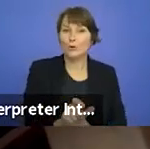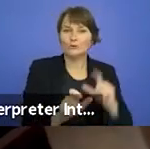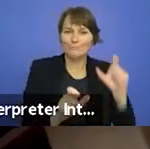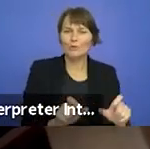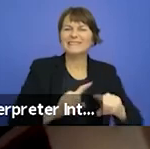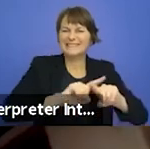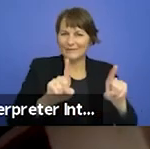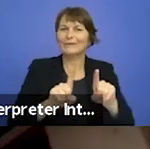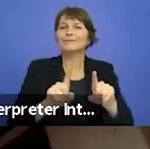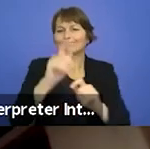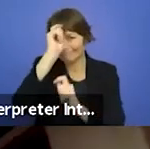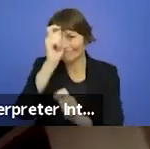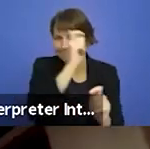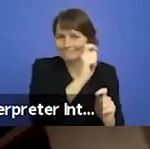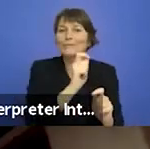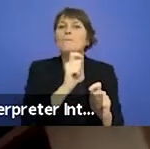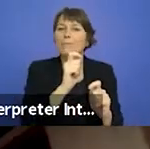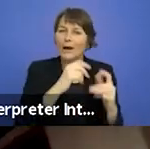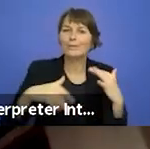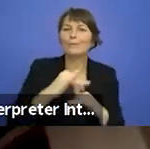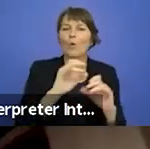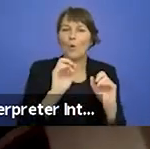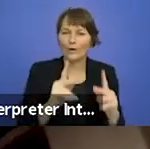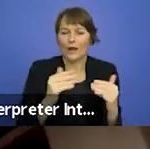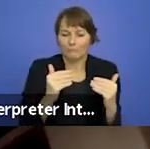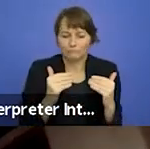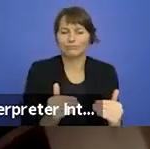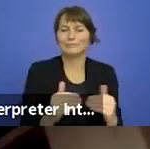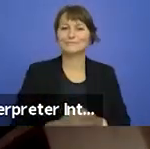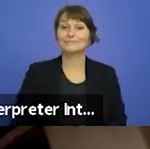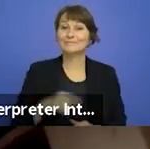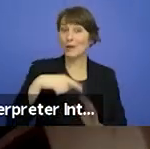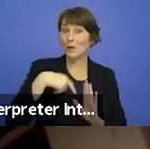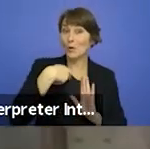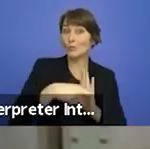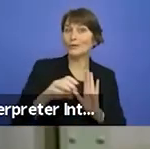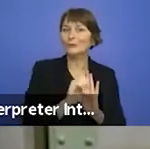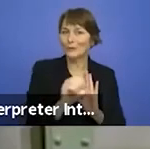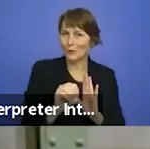PROJEKT EUROPA was fueled by artists drawing circles in sand. Barbara Frey was carefully